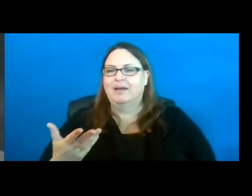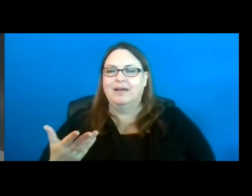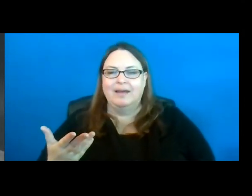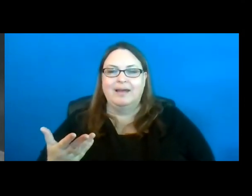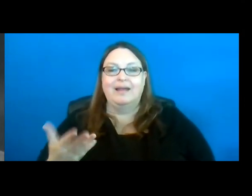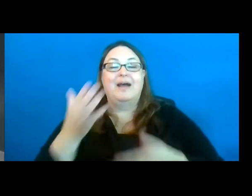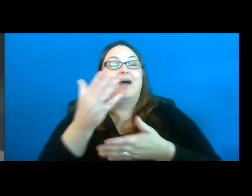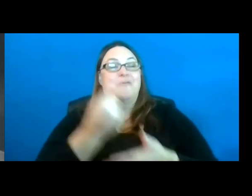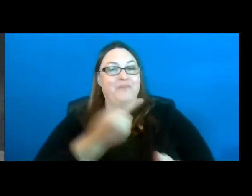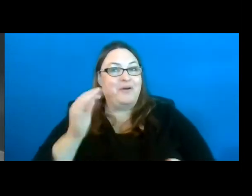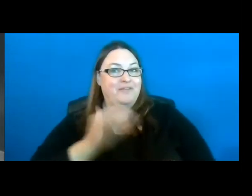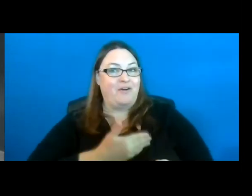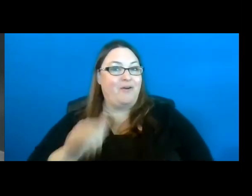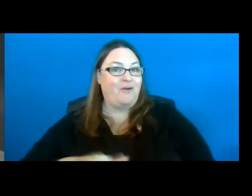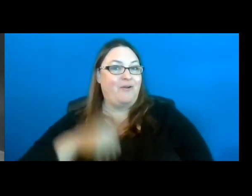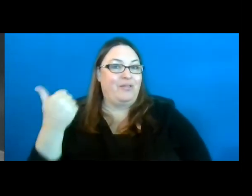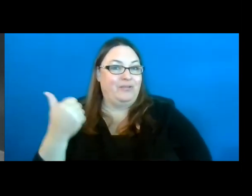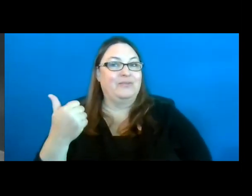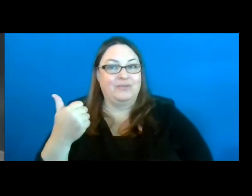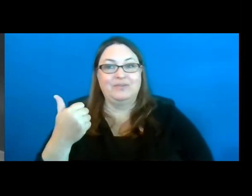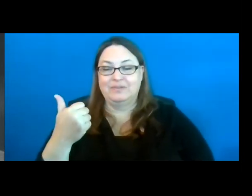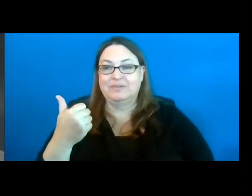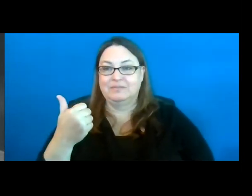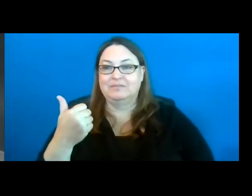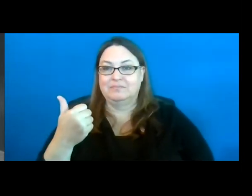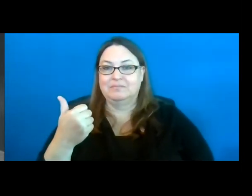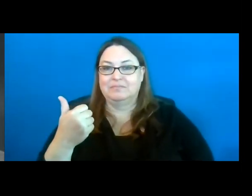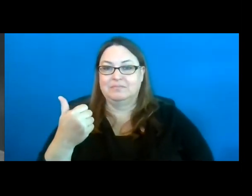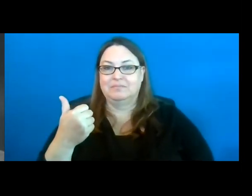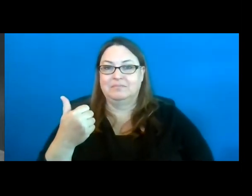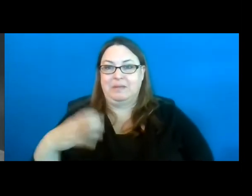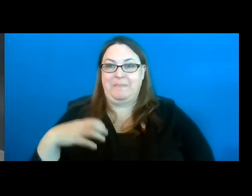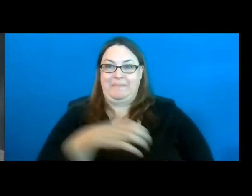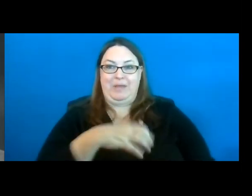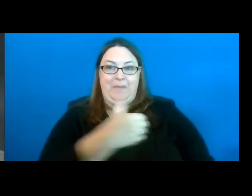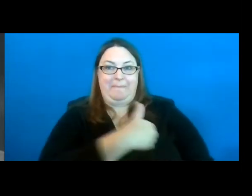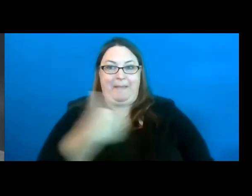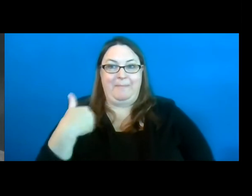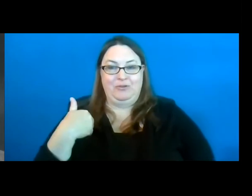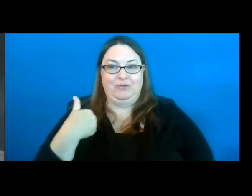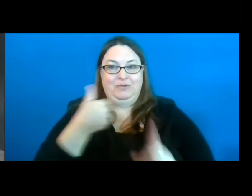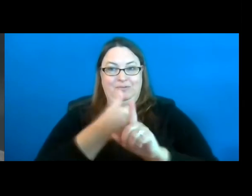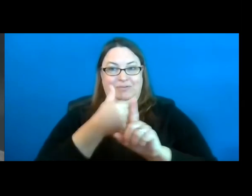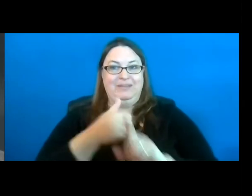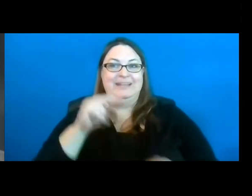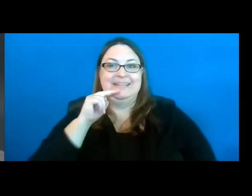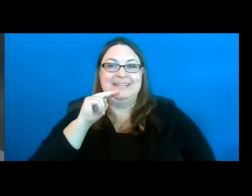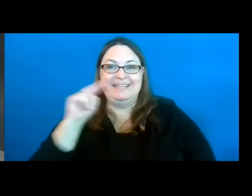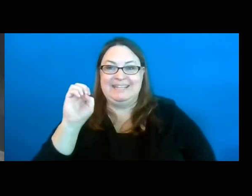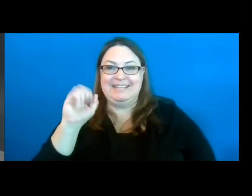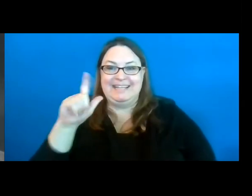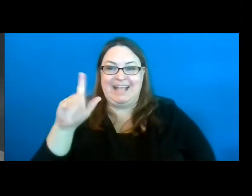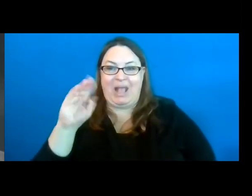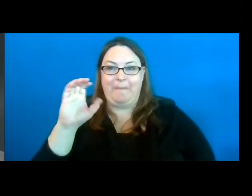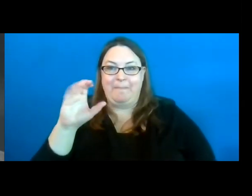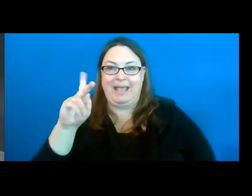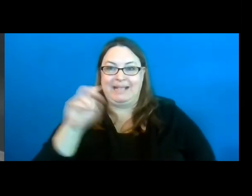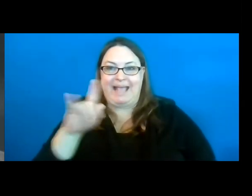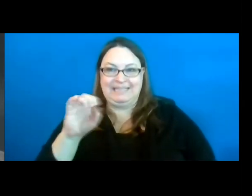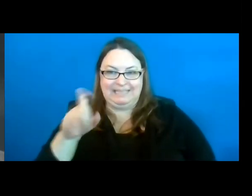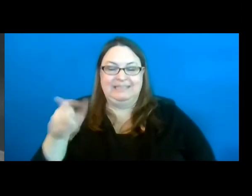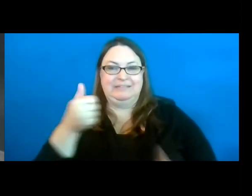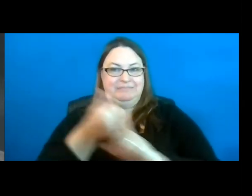One of our other committee members is Neil McKenzie who has a hearing disability and